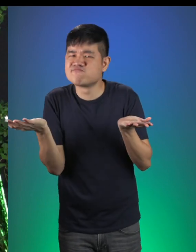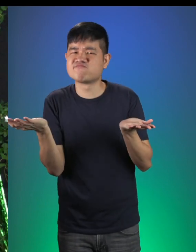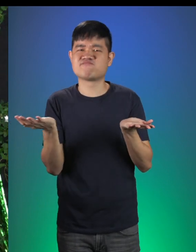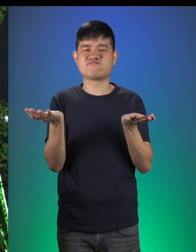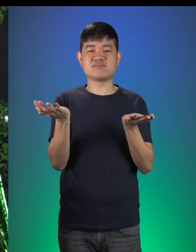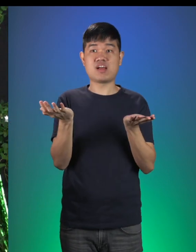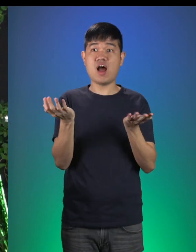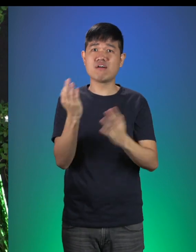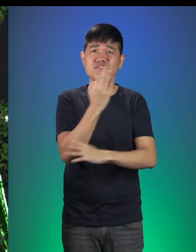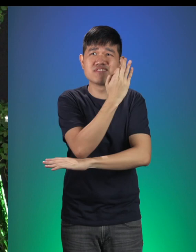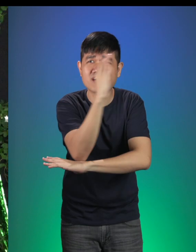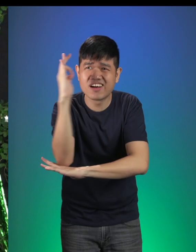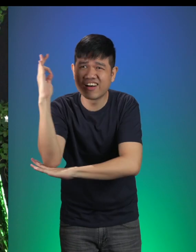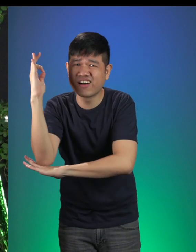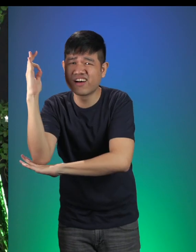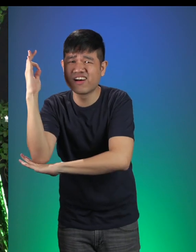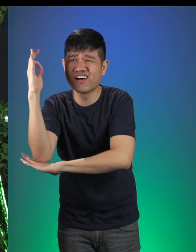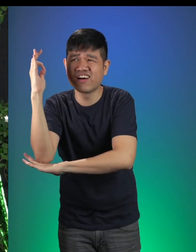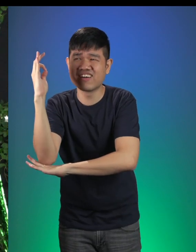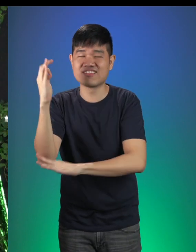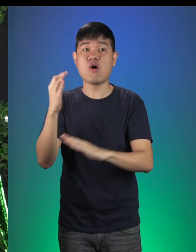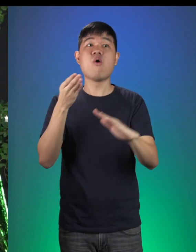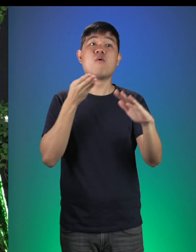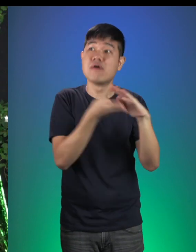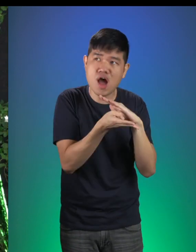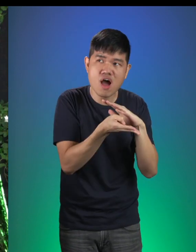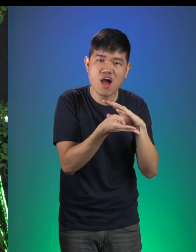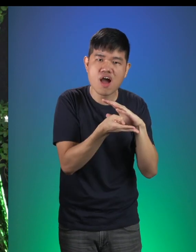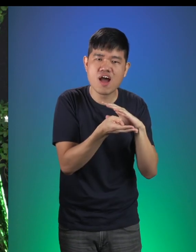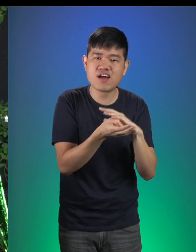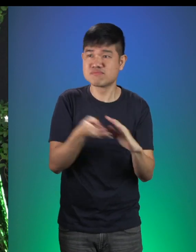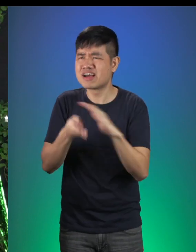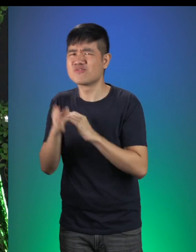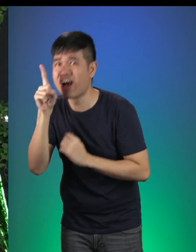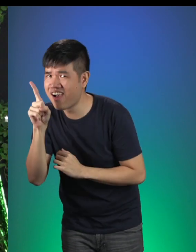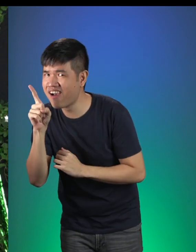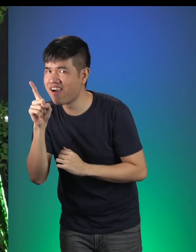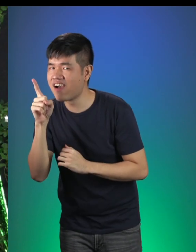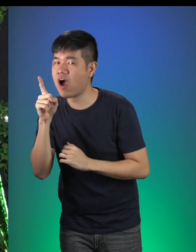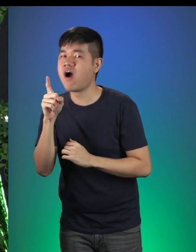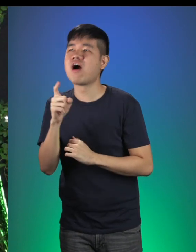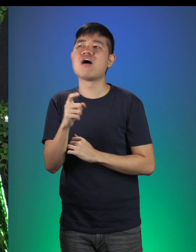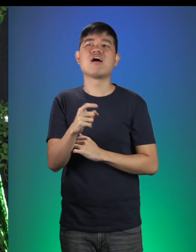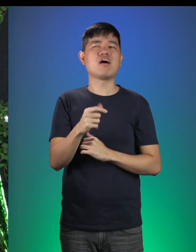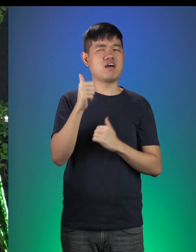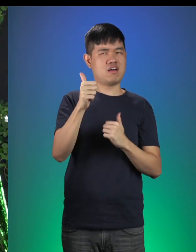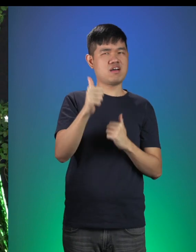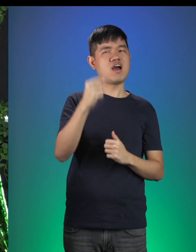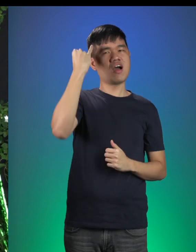In the forest? At the bakery? Bake one? Hey these are great ideas!